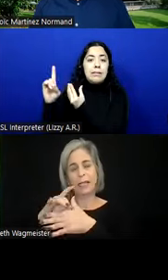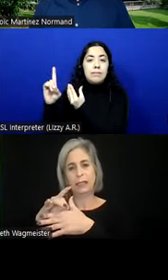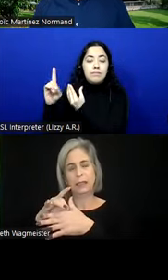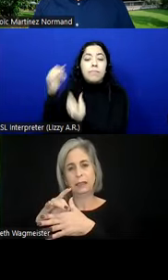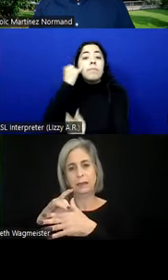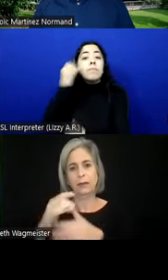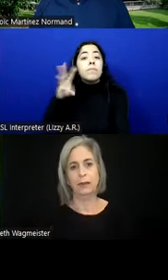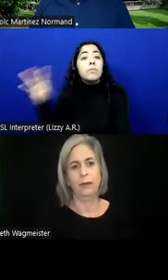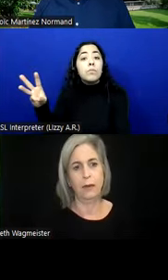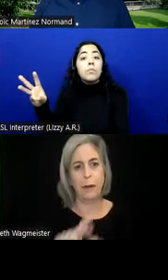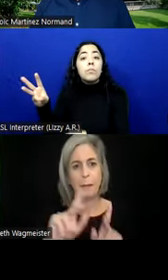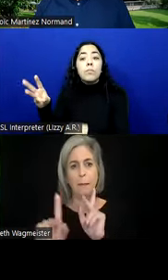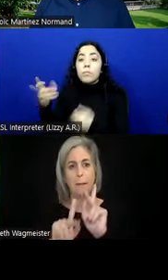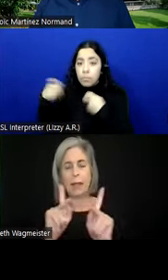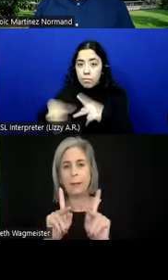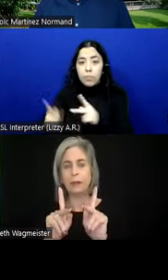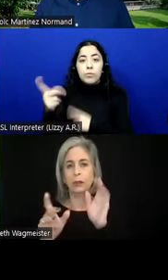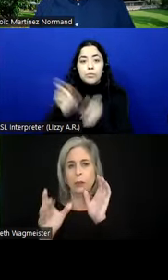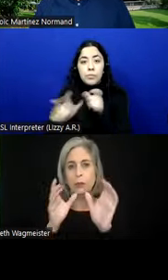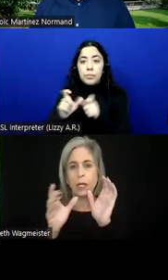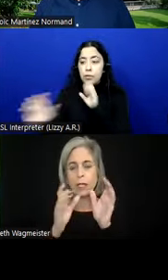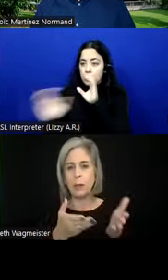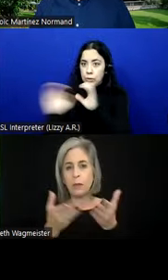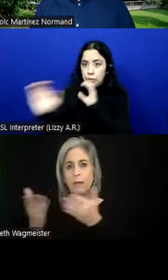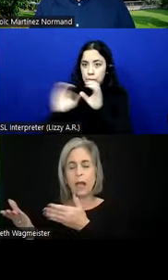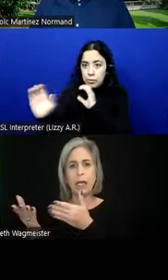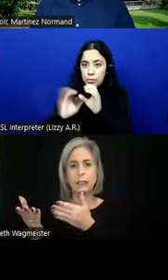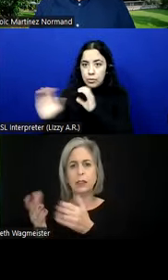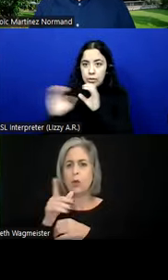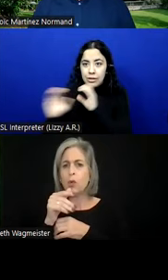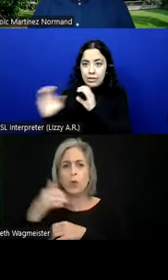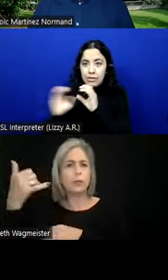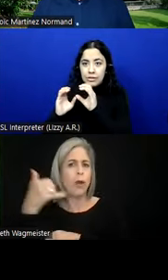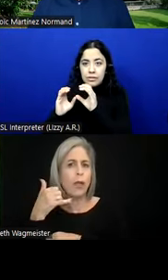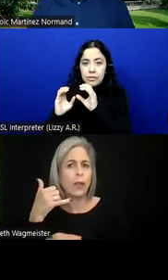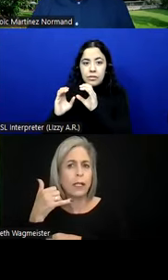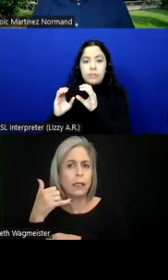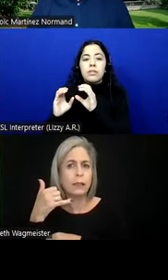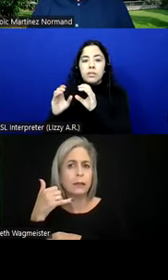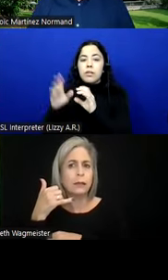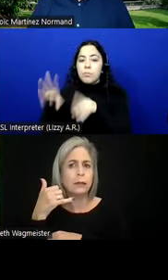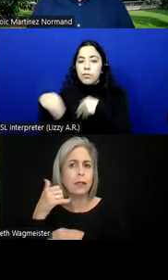communication and it provides identification of who is calling, then it has to provide that